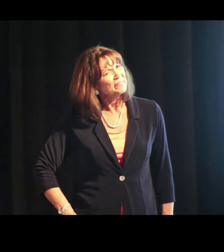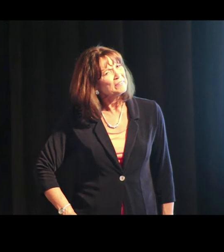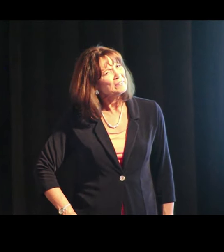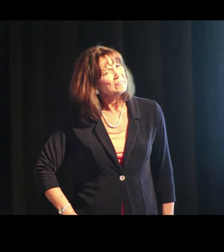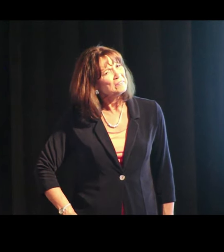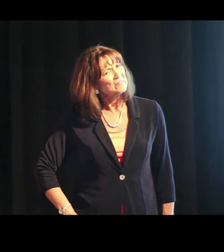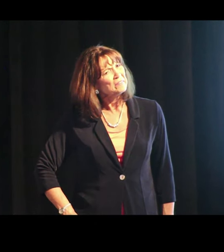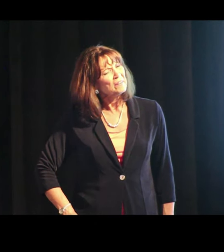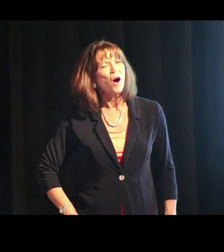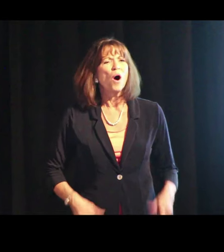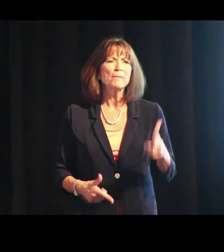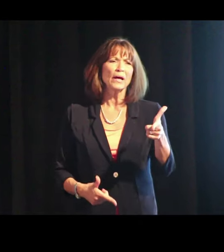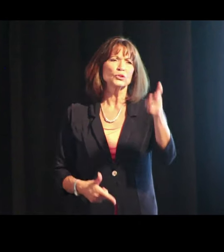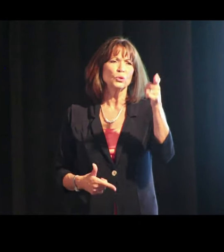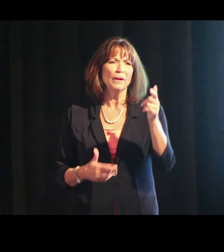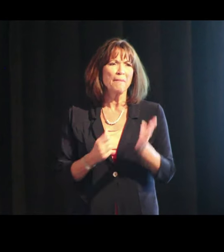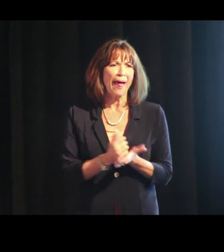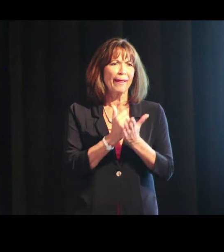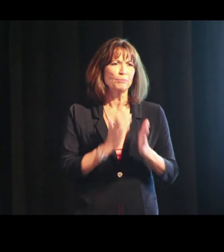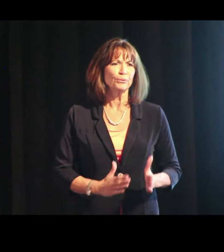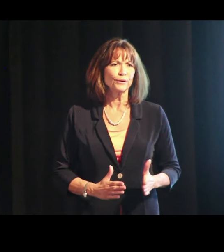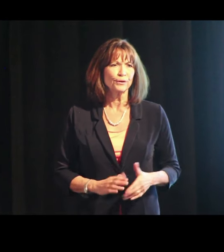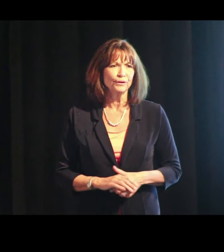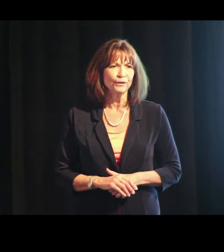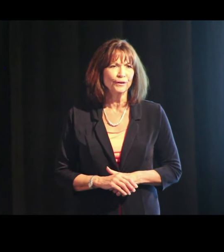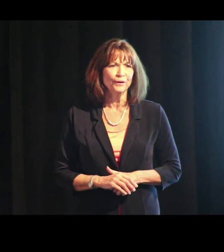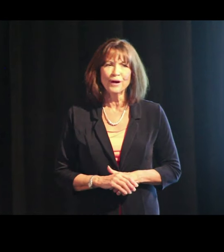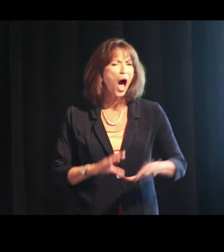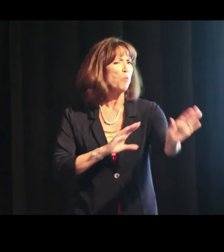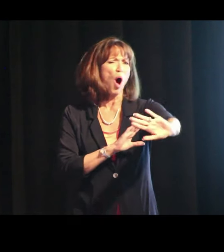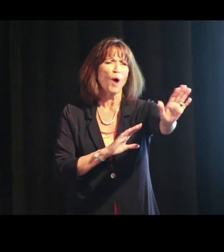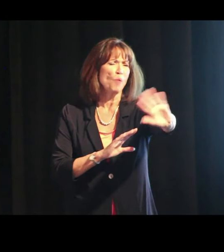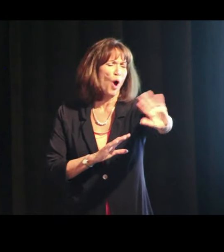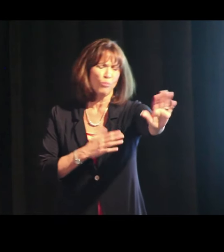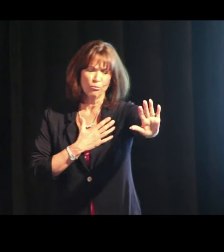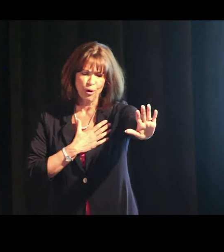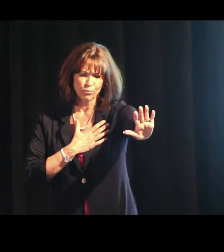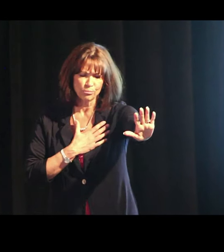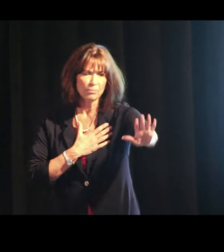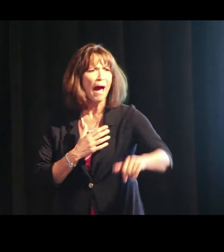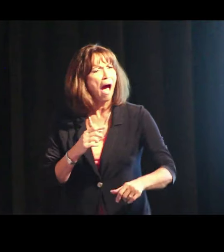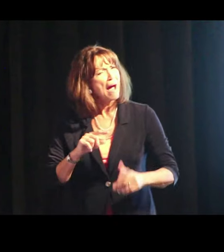Oh, I’m going to shoot my assistant. She insisted – no, I won't really, I really won't. But I started late.